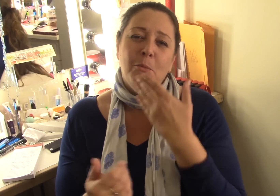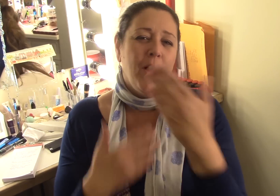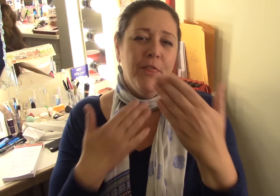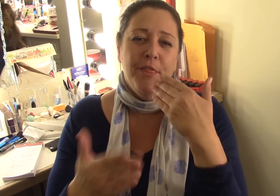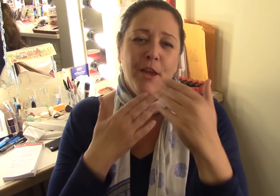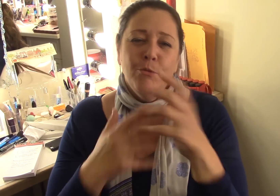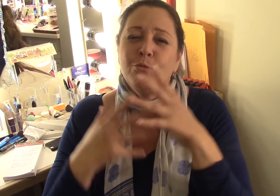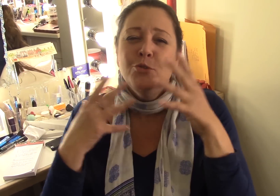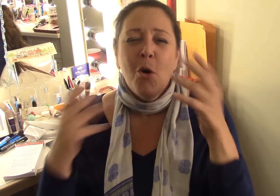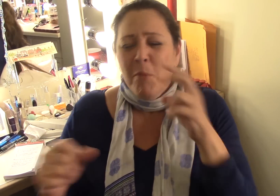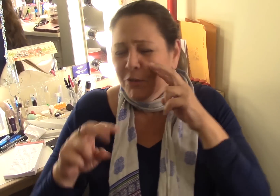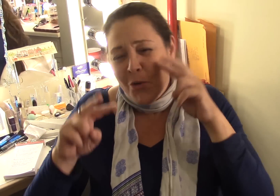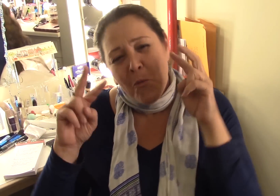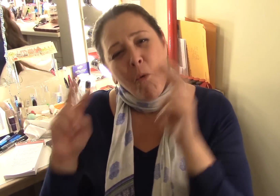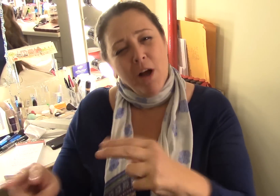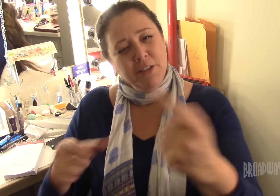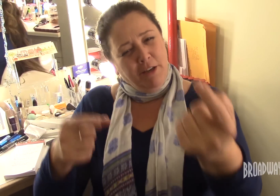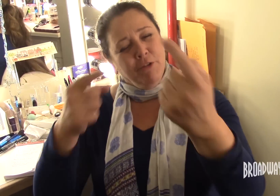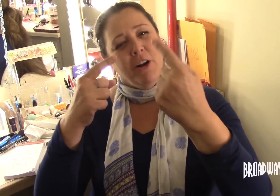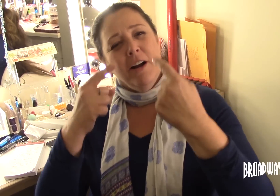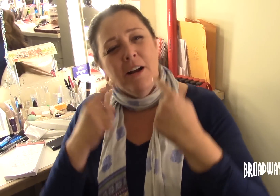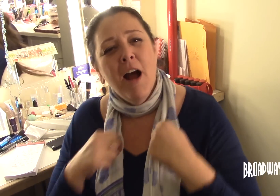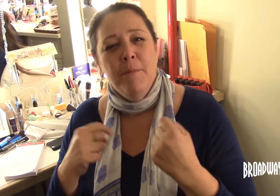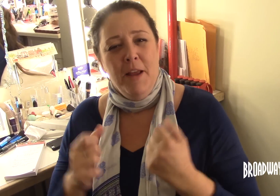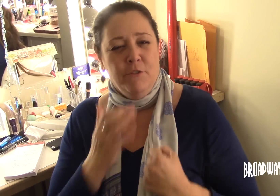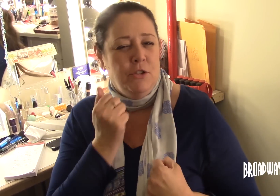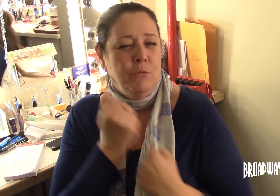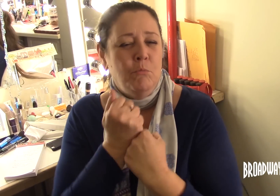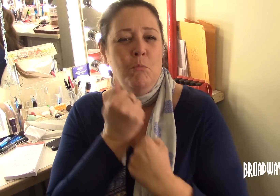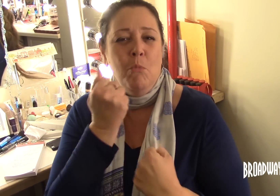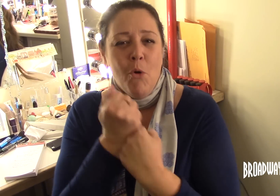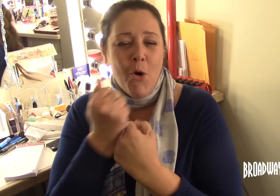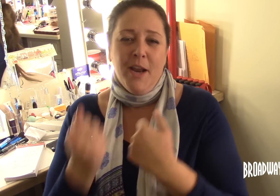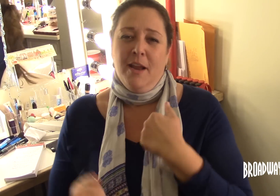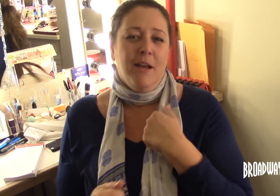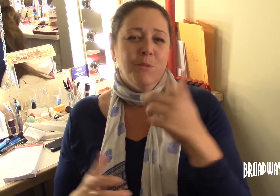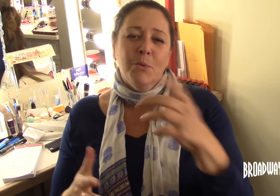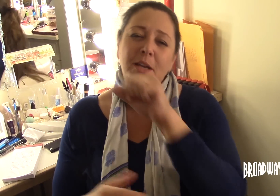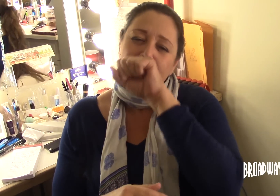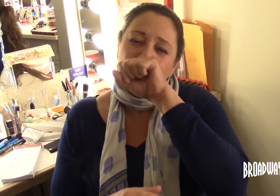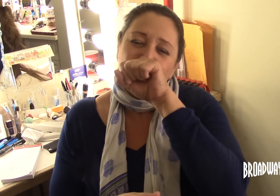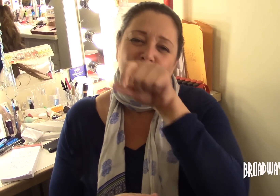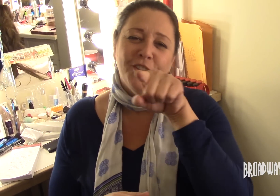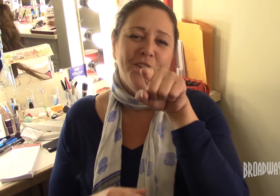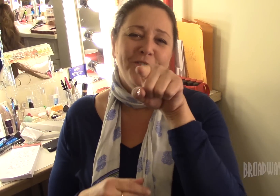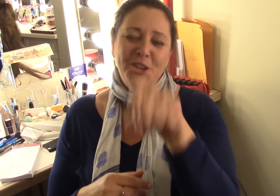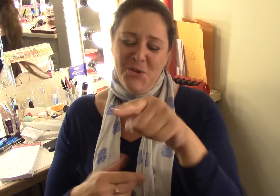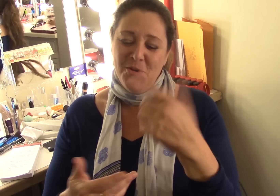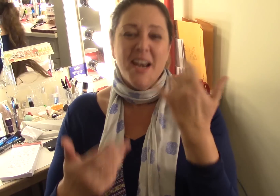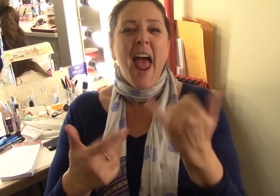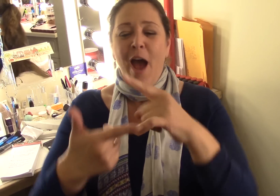and I wonder if that experience means to you I'm just thankful to all the fans for coming to support us, we love